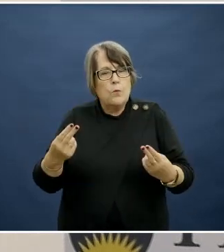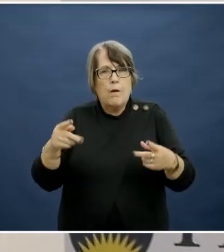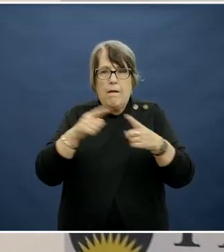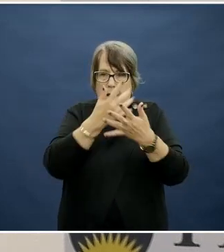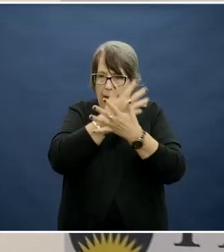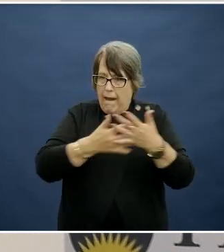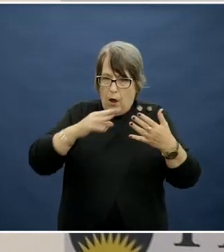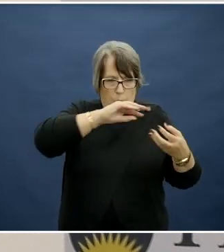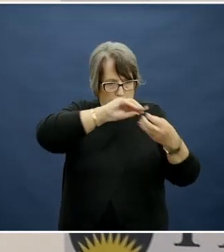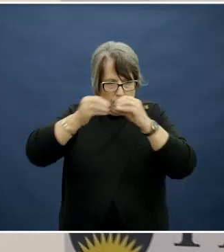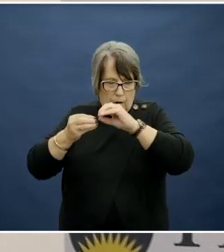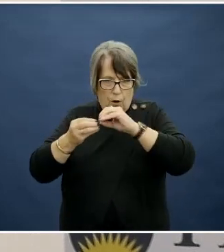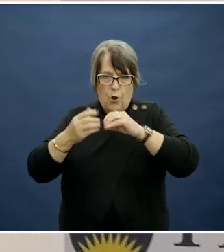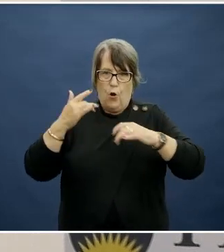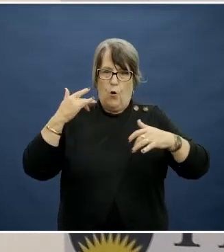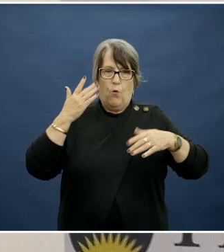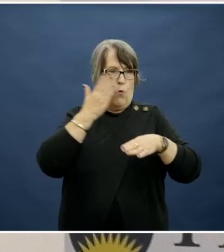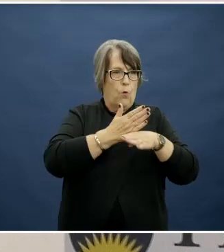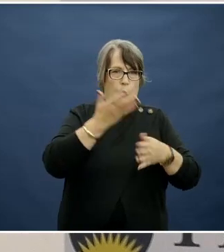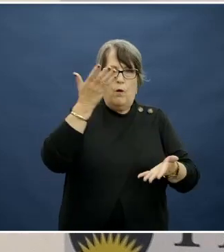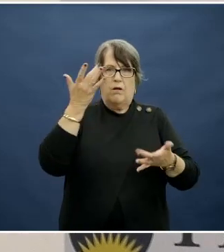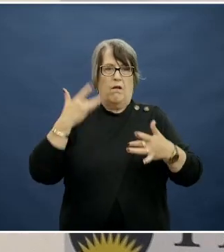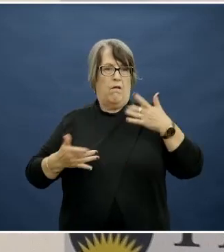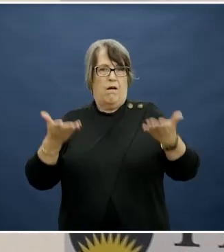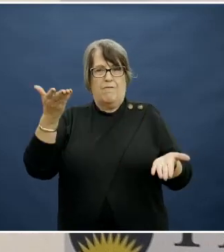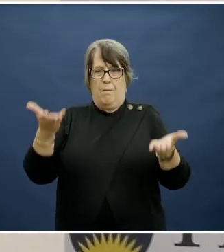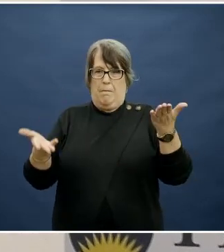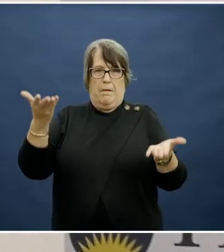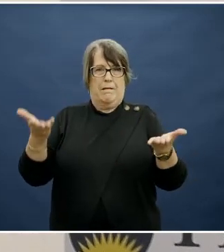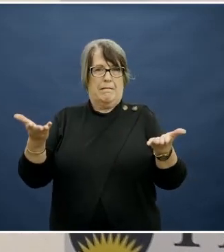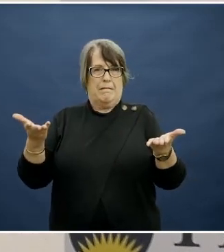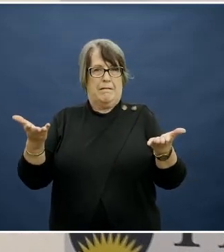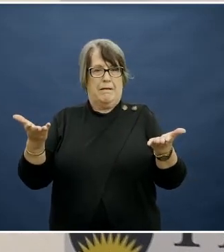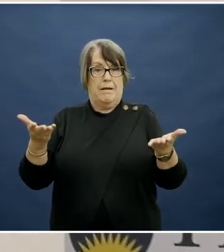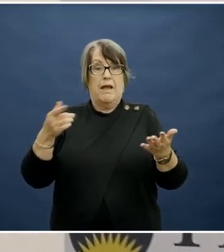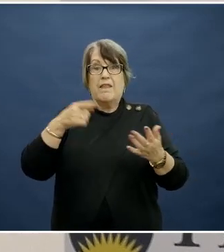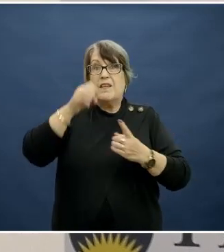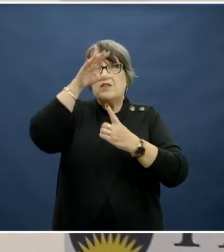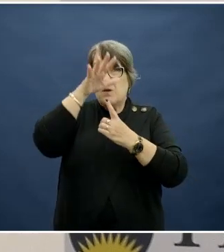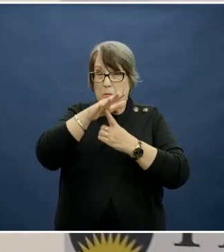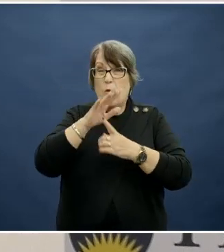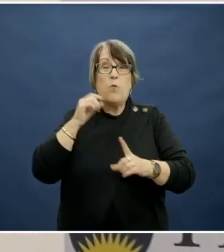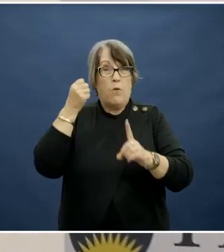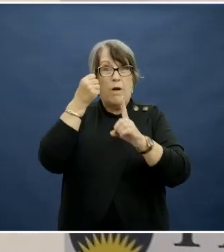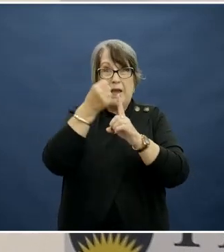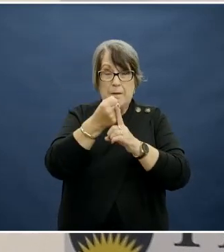negotiate work/life balance. This research is important because it has implications both at the policy level, in